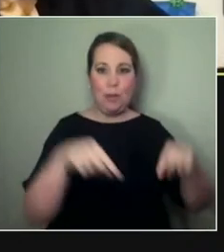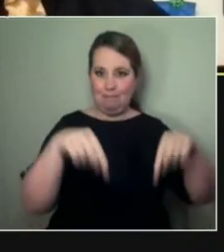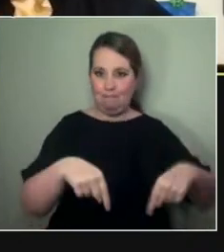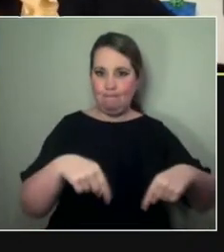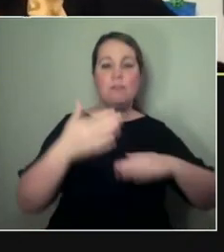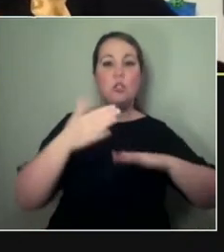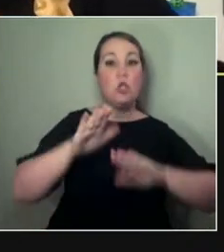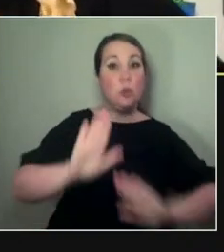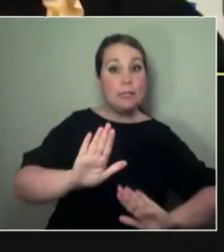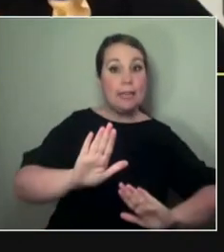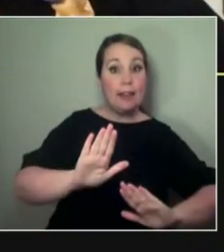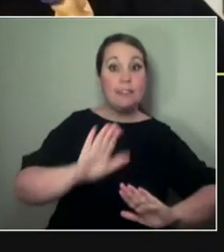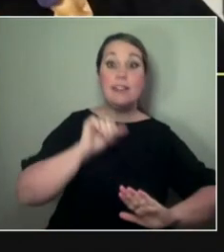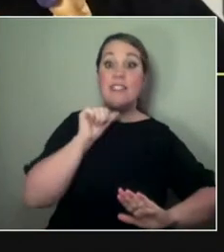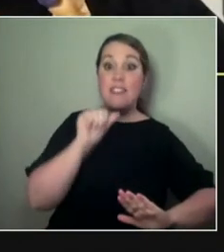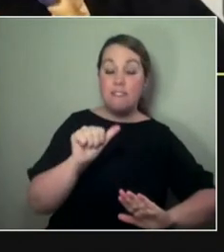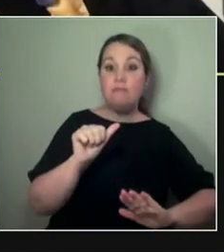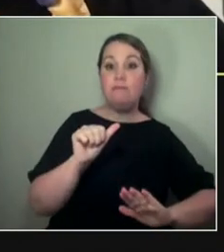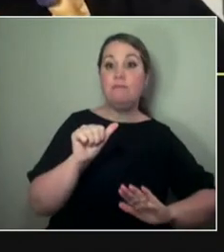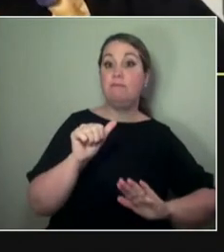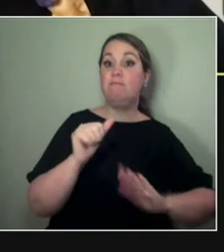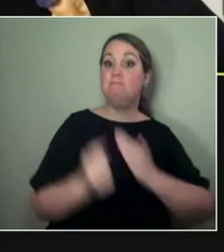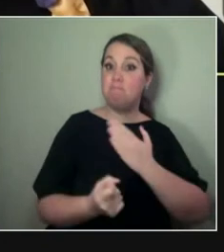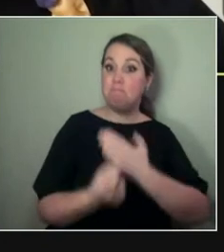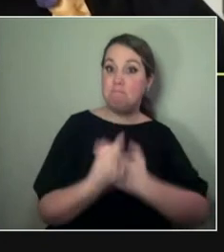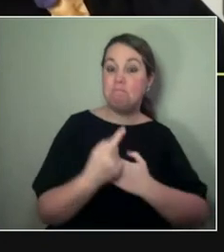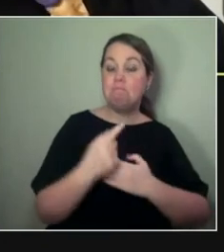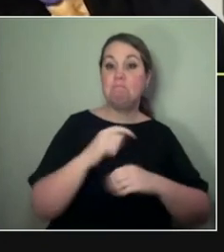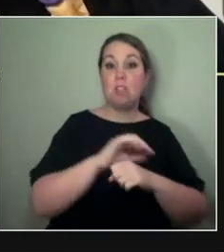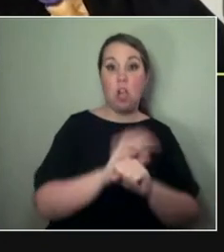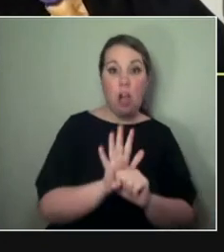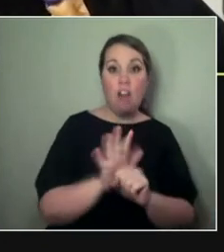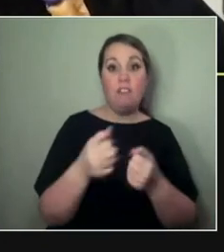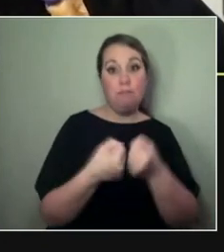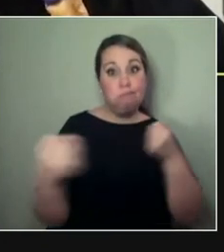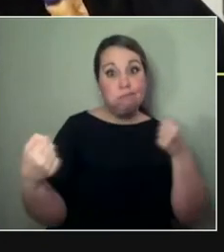Um... Yeah, I mean, I think...